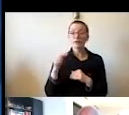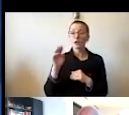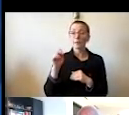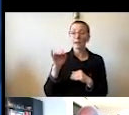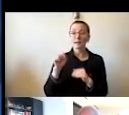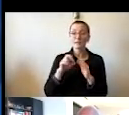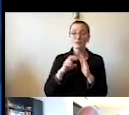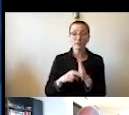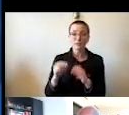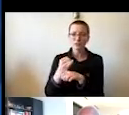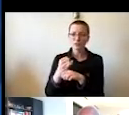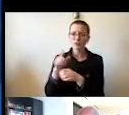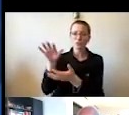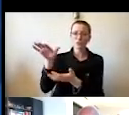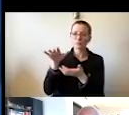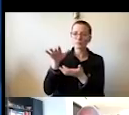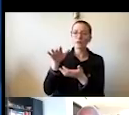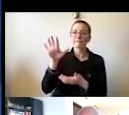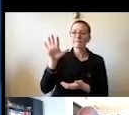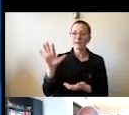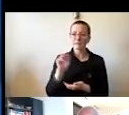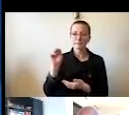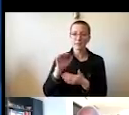million research grant from the Andrew W. Mellon Foundation,